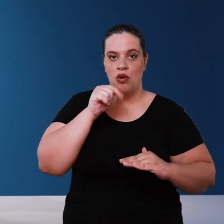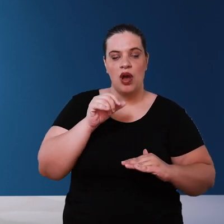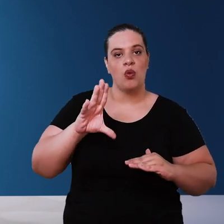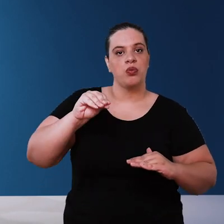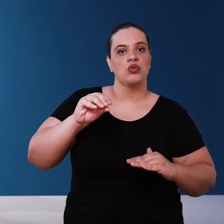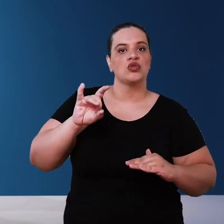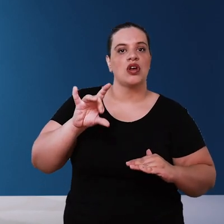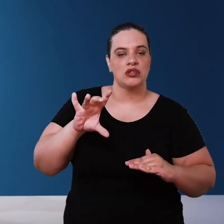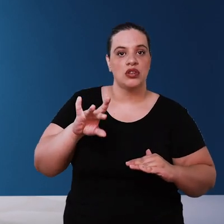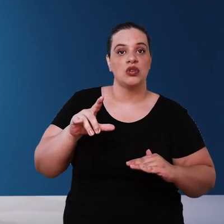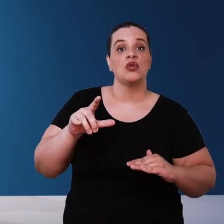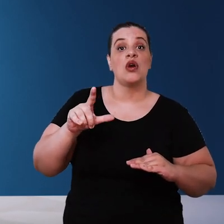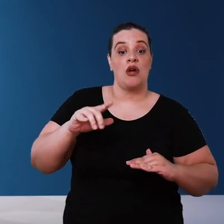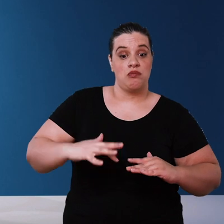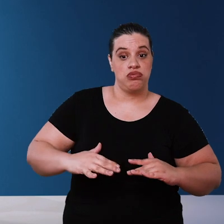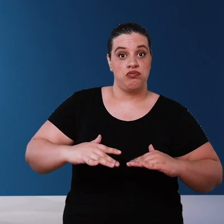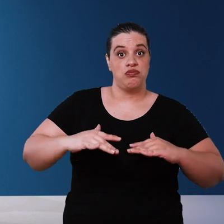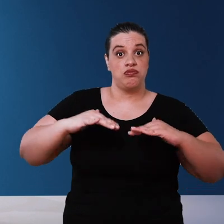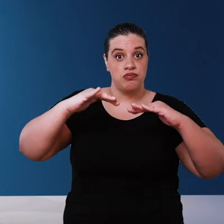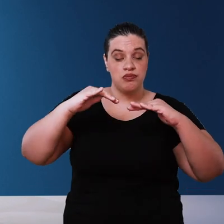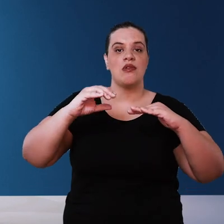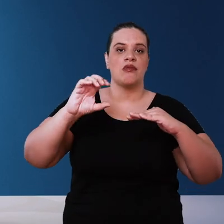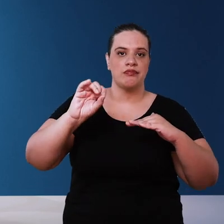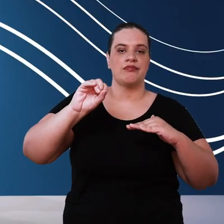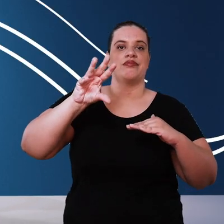too low and turn it on again Only from because more rainwater enters